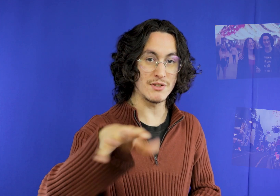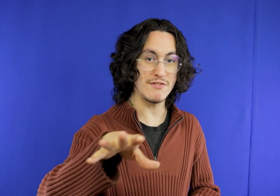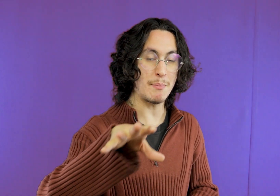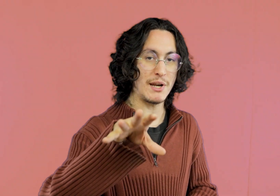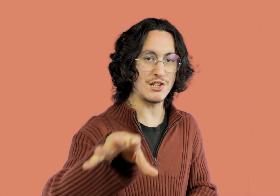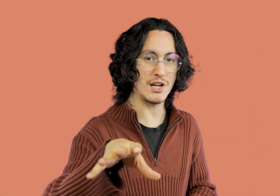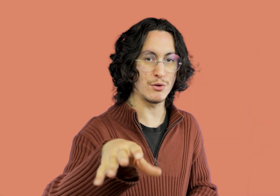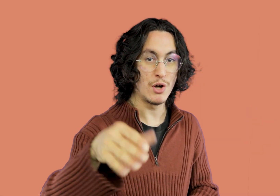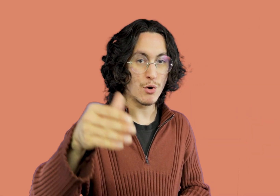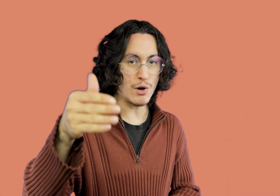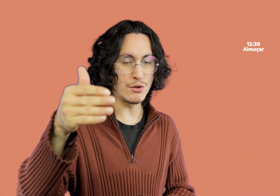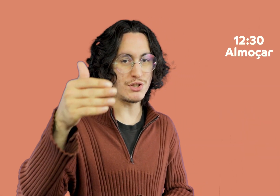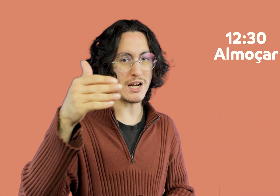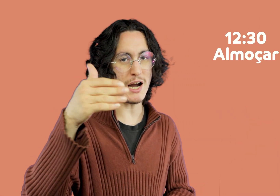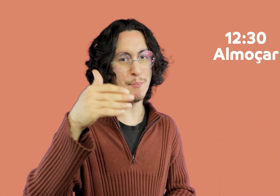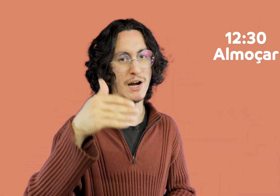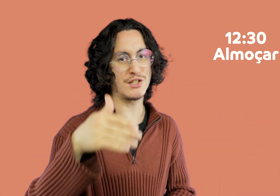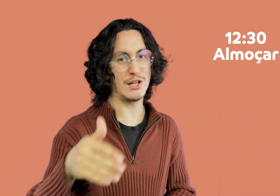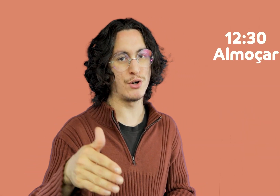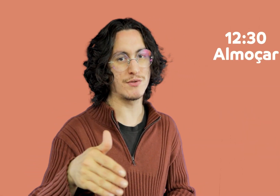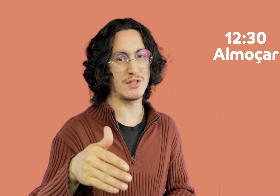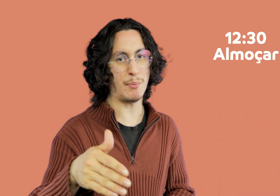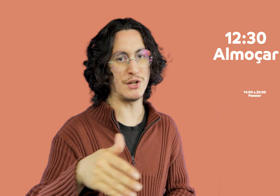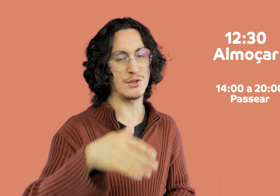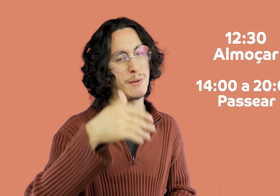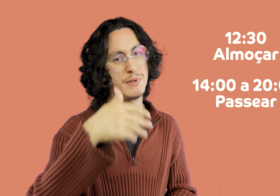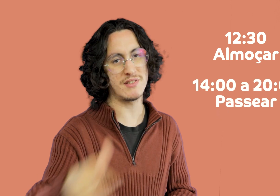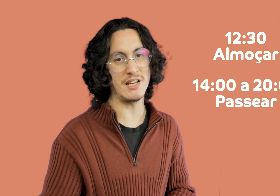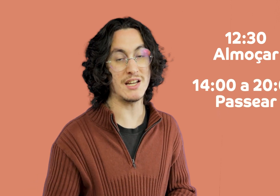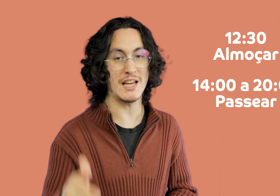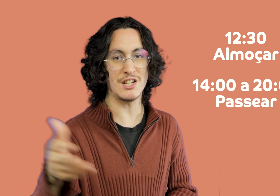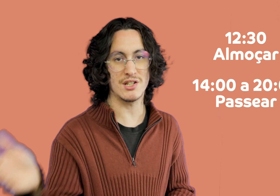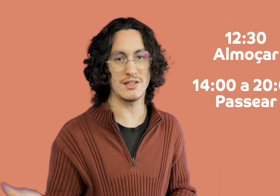the afternoon you will fill it out when you arrive at night you can go to a pizzeria here